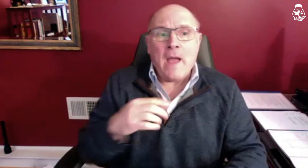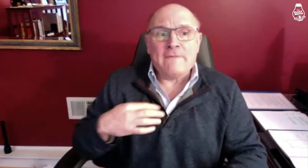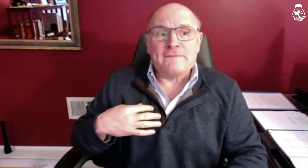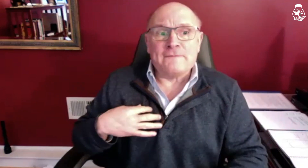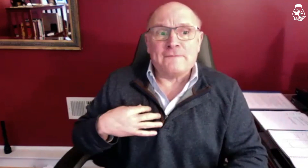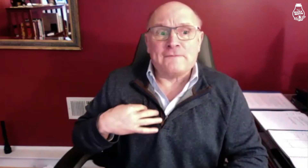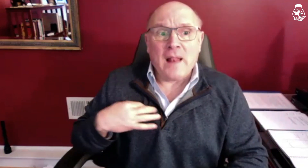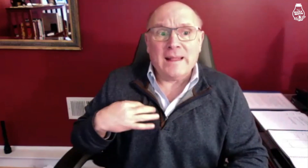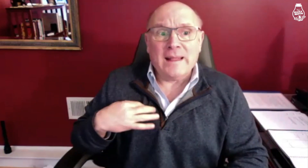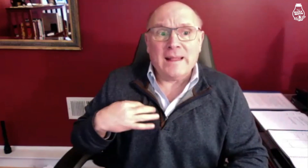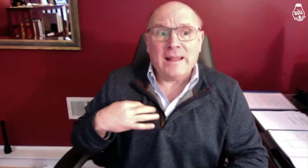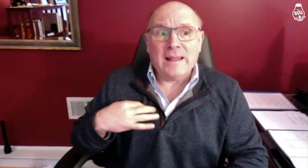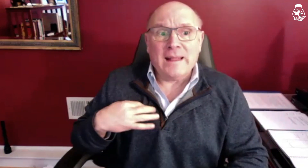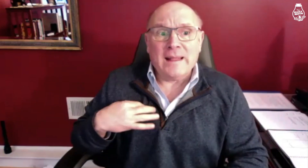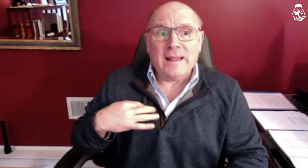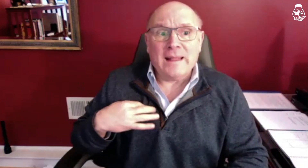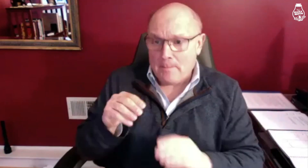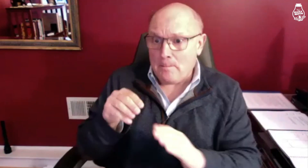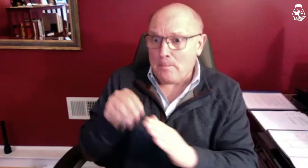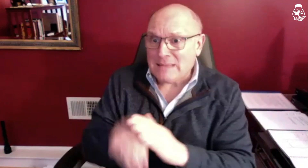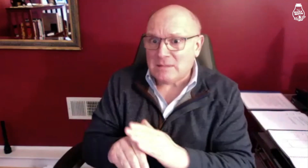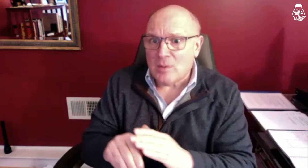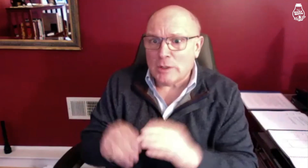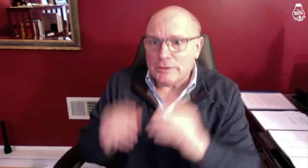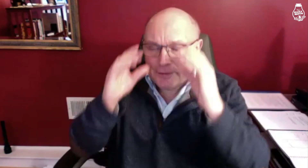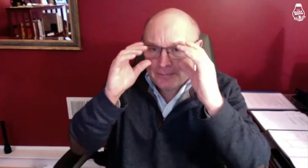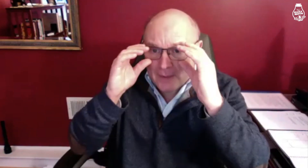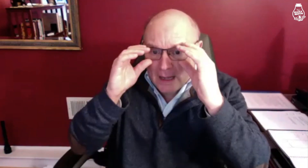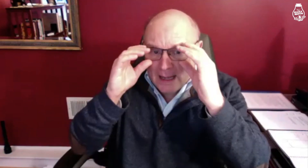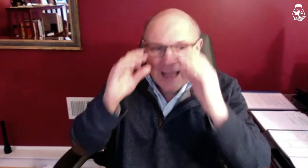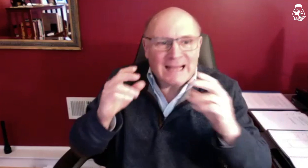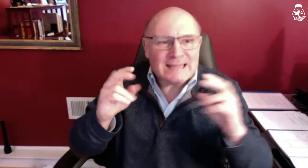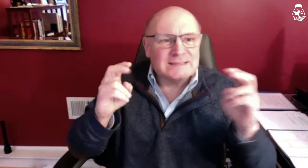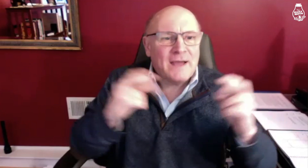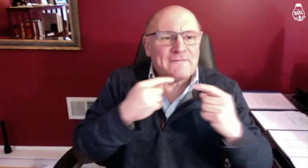Voluntary manslaughter is, as the saying goes,